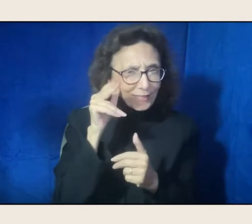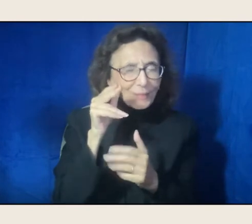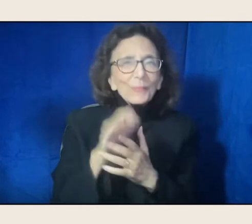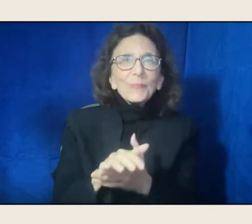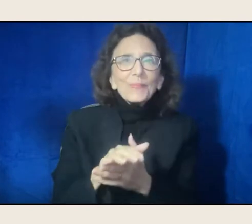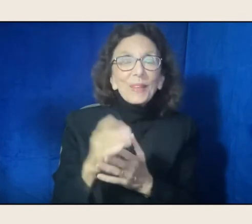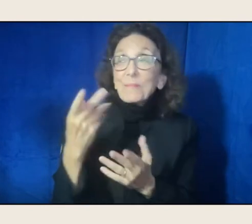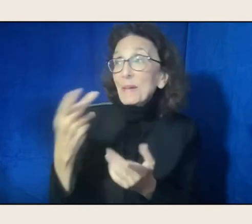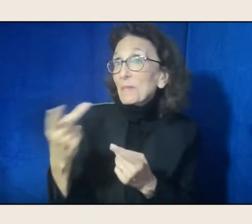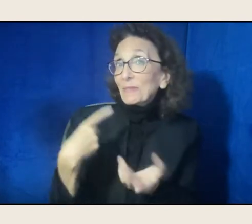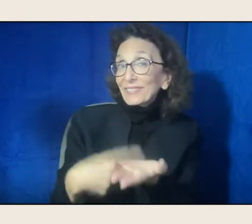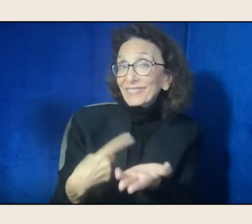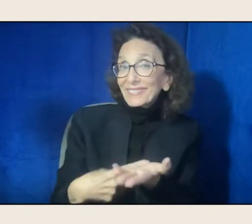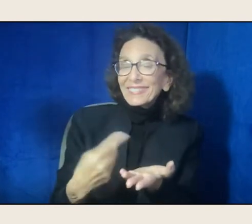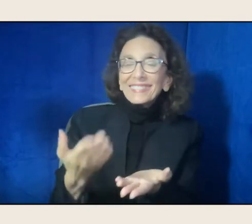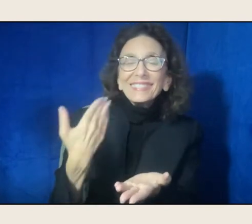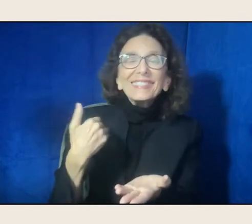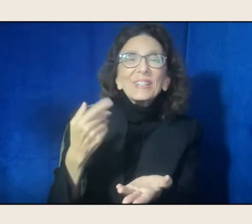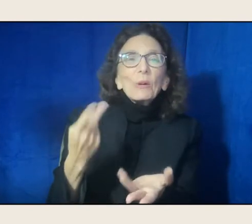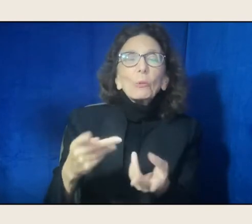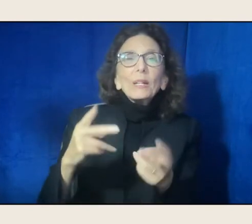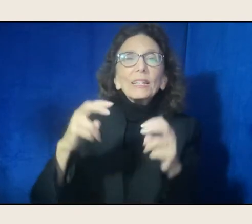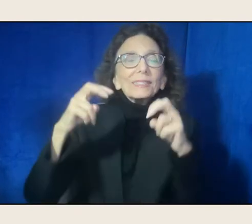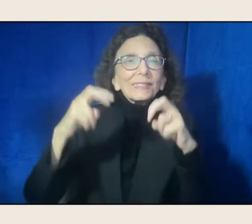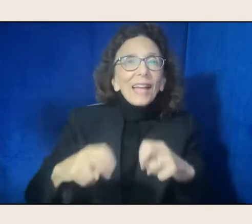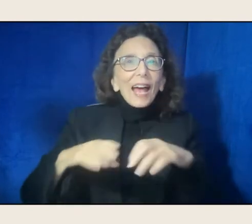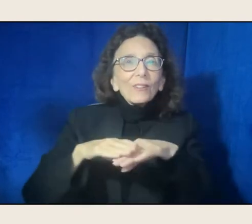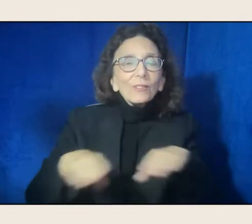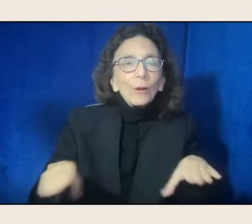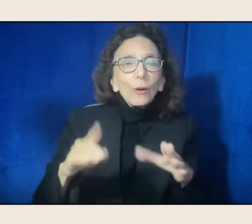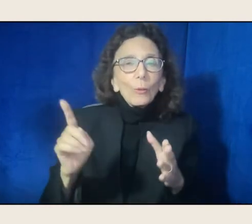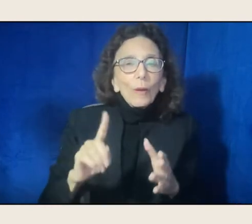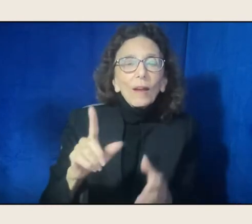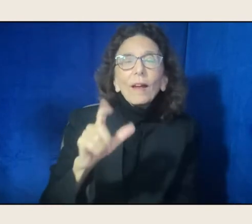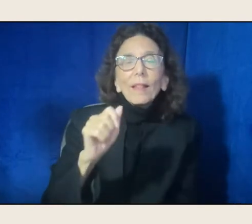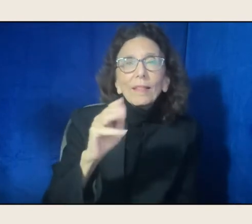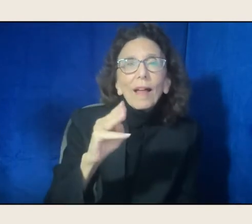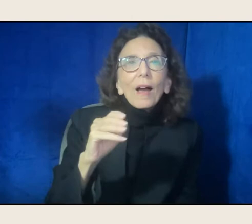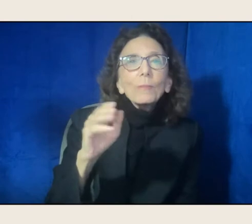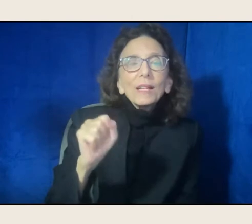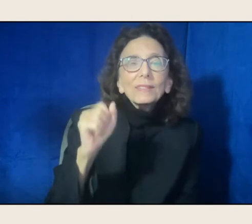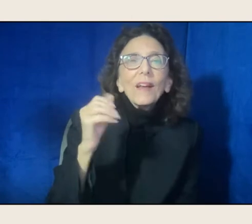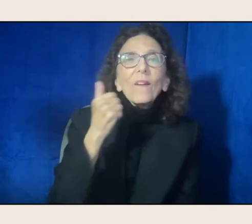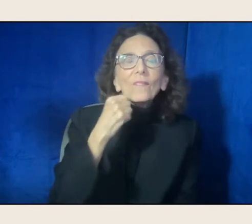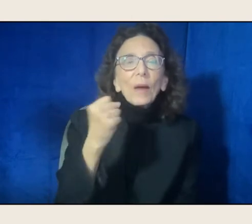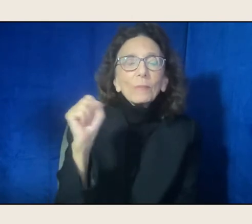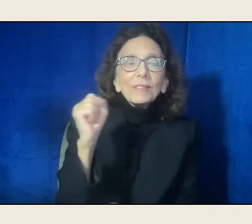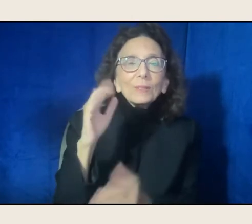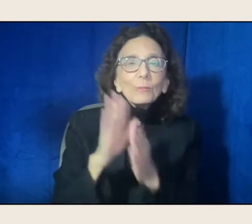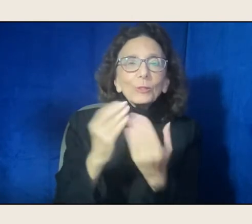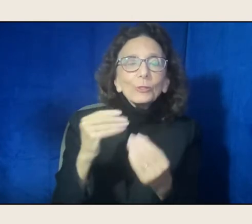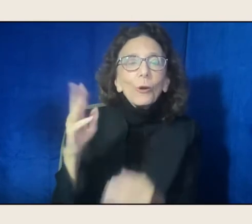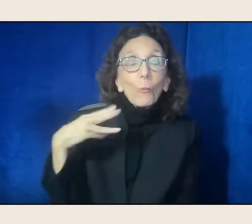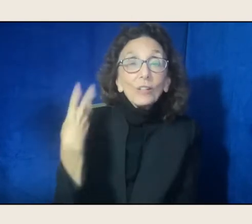sitting on the floor in Lammas feminist bookstore in Washington D.C., and coming across this book,